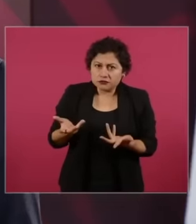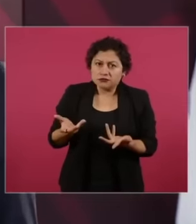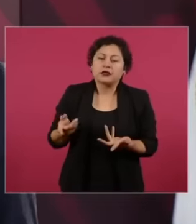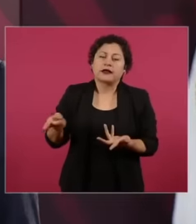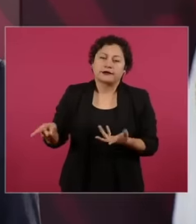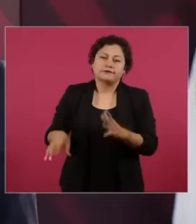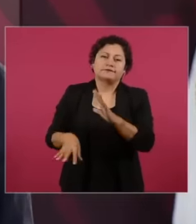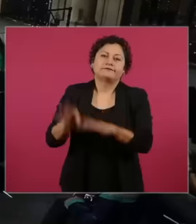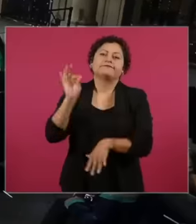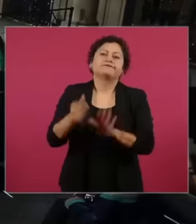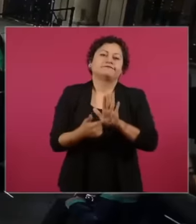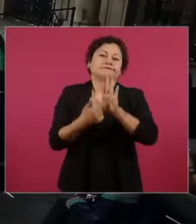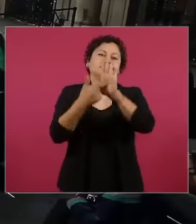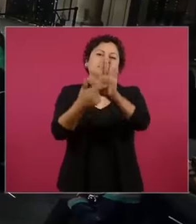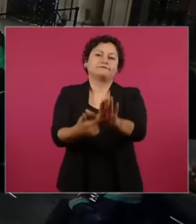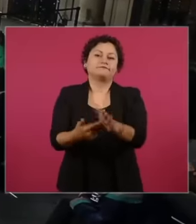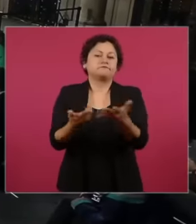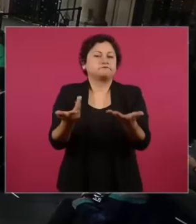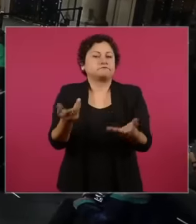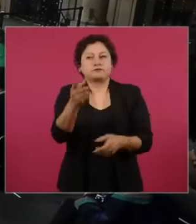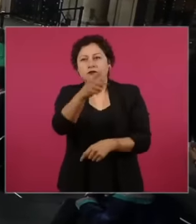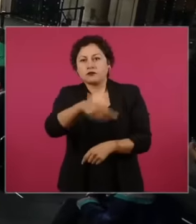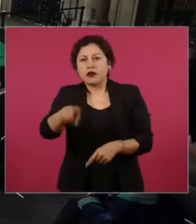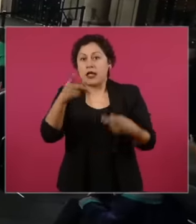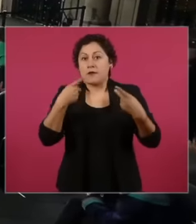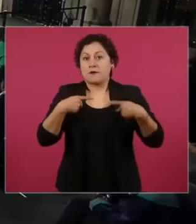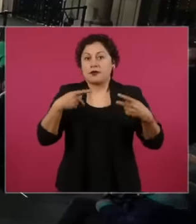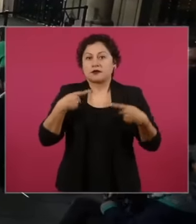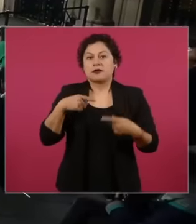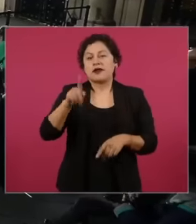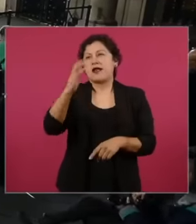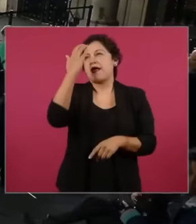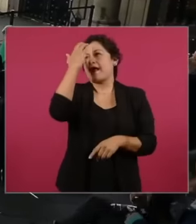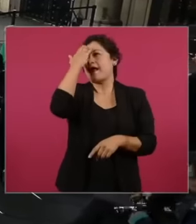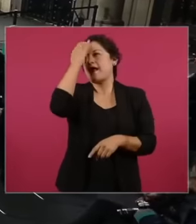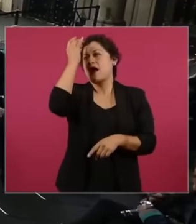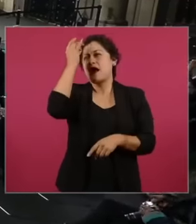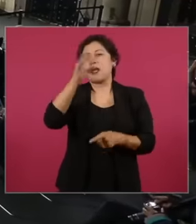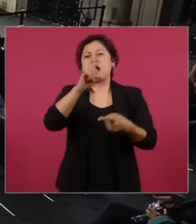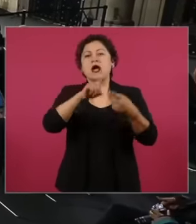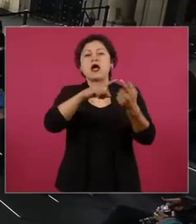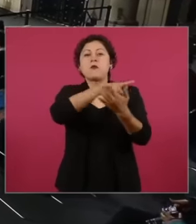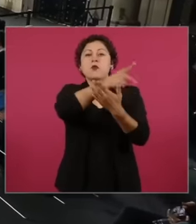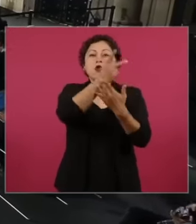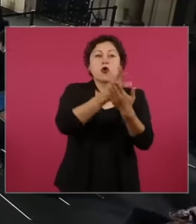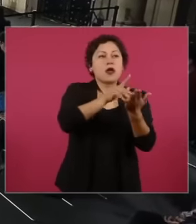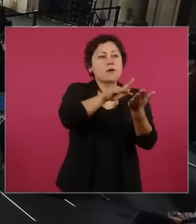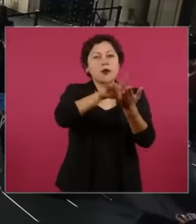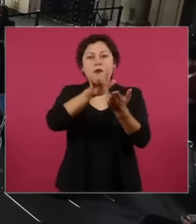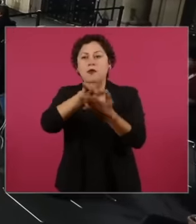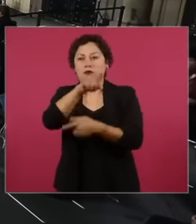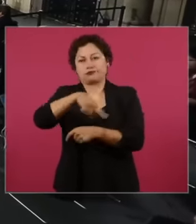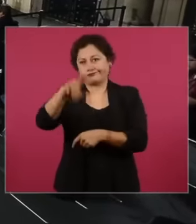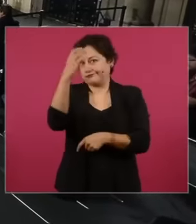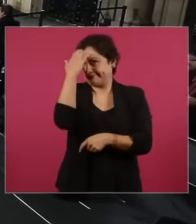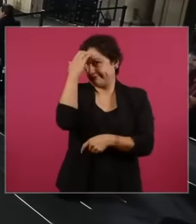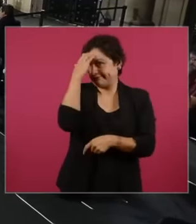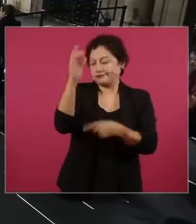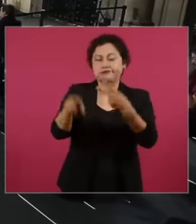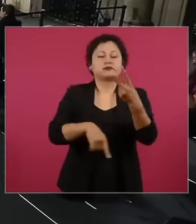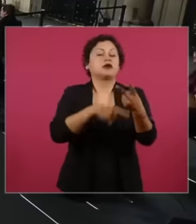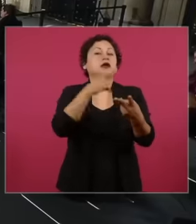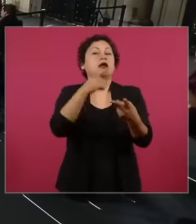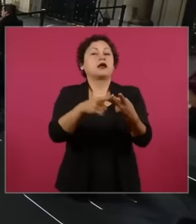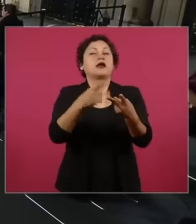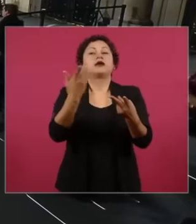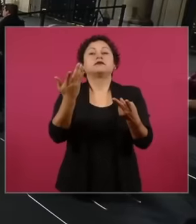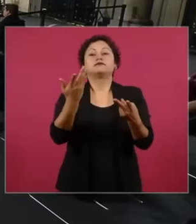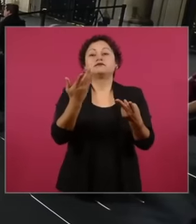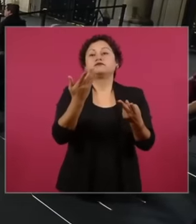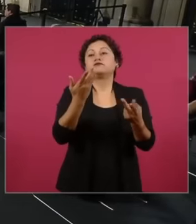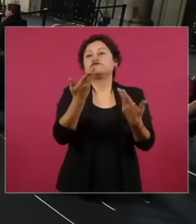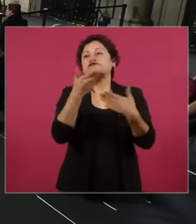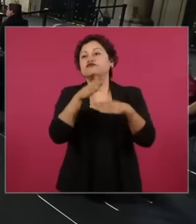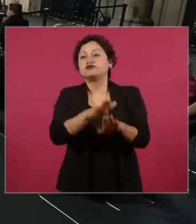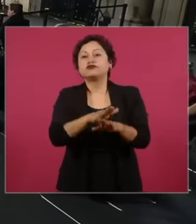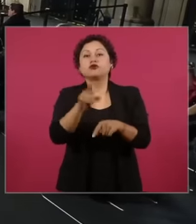social programs, more is known about the Mayan train, more is known about the interoceanic railway, more is known about